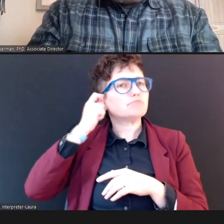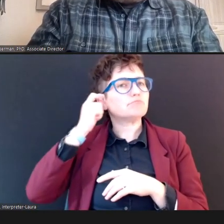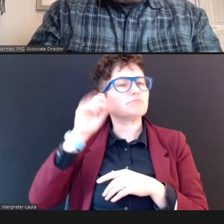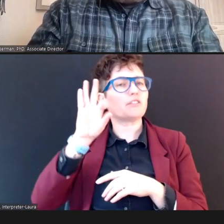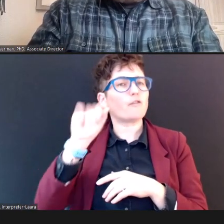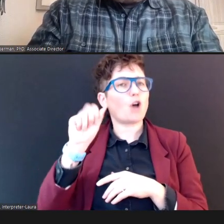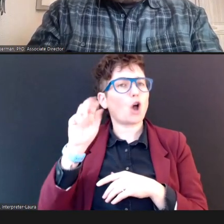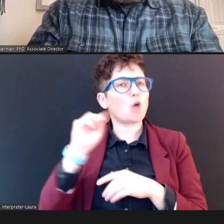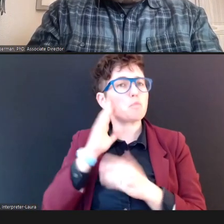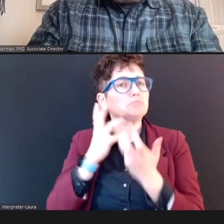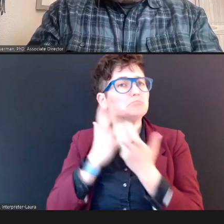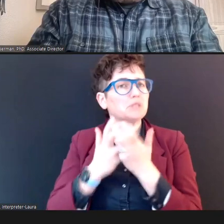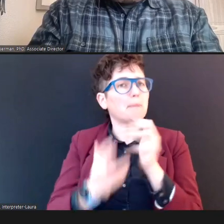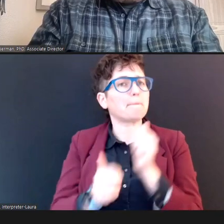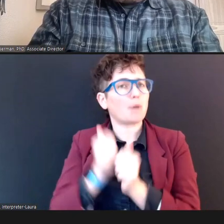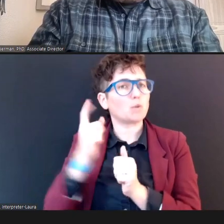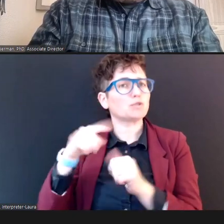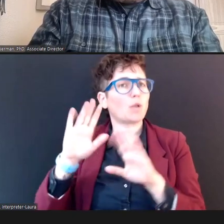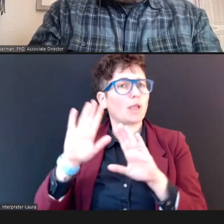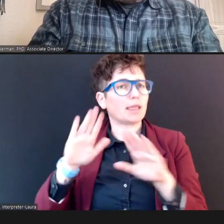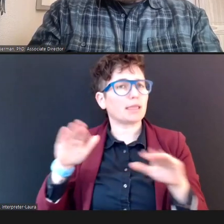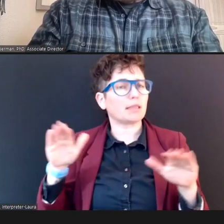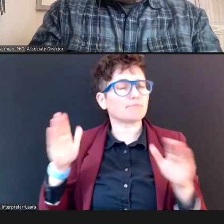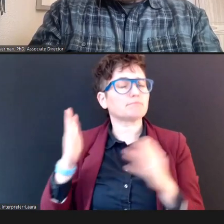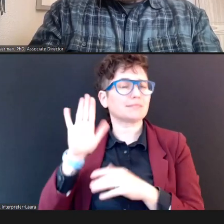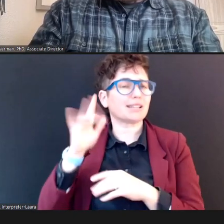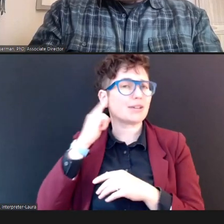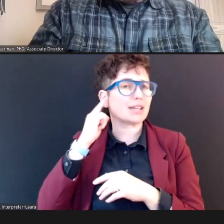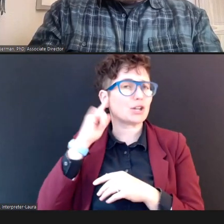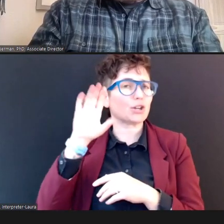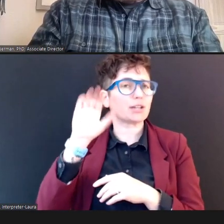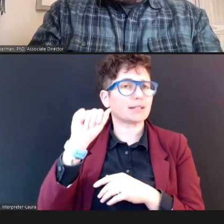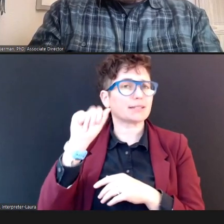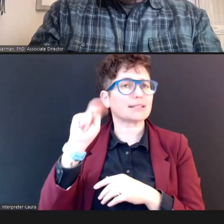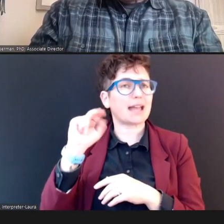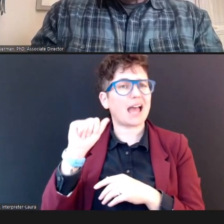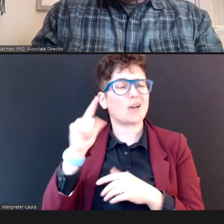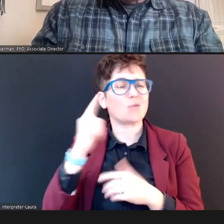ear canals in that, say, 0 to four or five-year-old group; however,